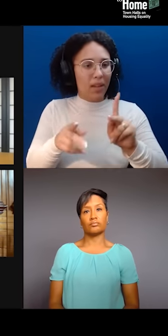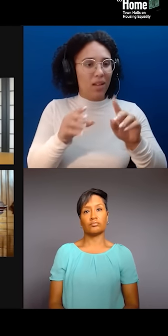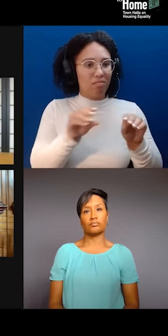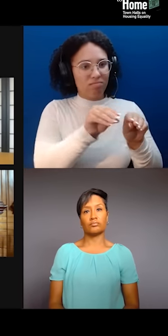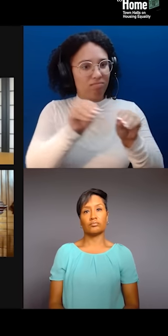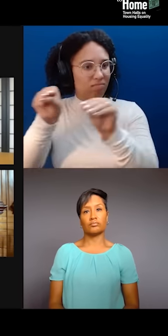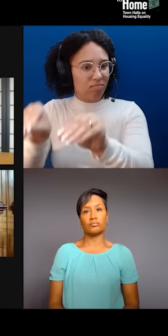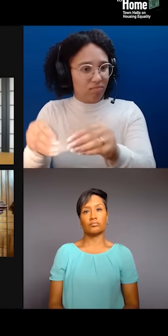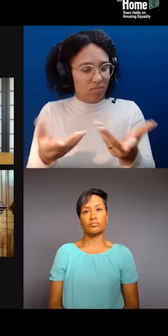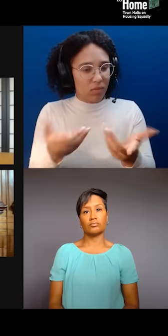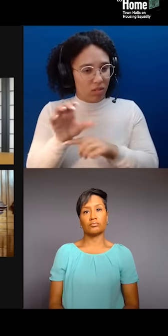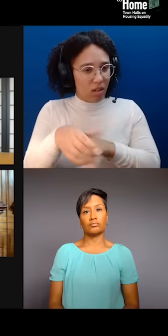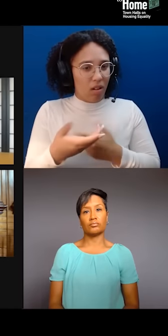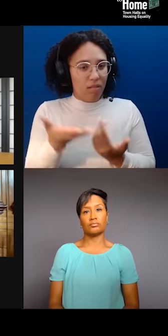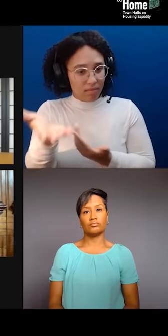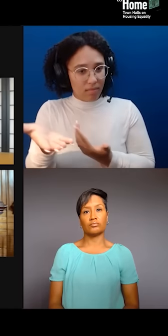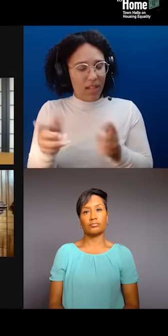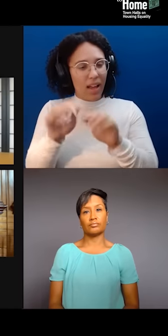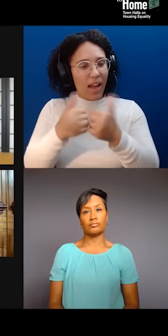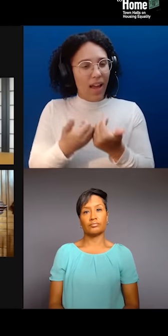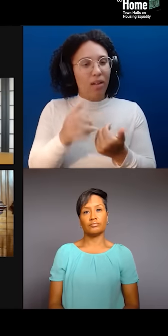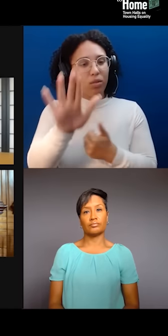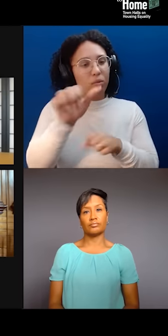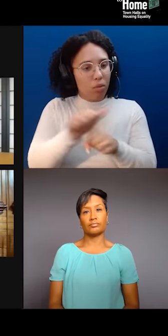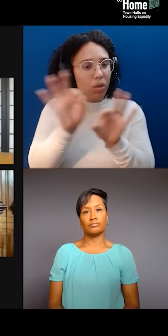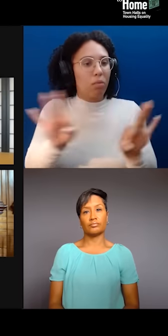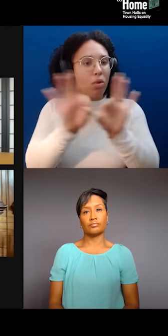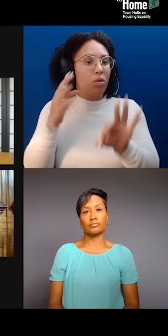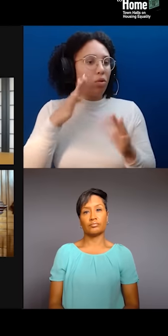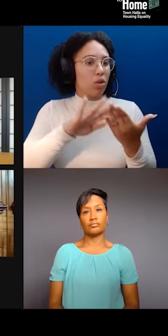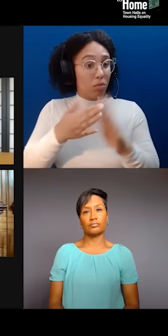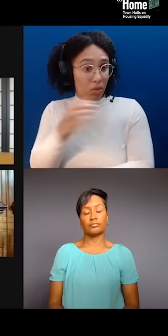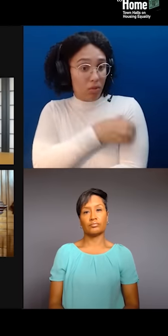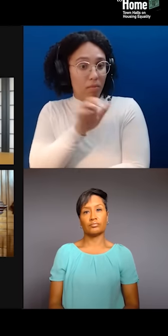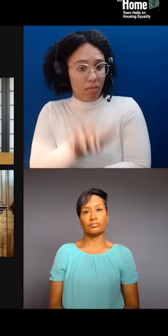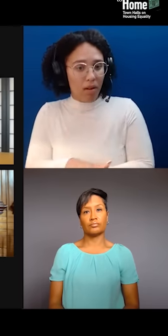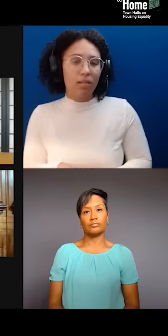Again, thank you for having me. And I am a deep fan of the work that the Chinatown Arts Brigade